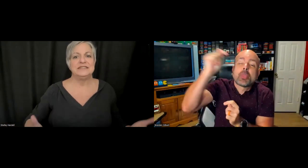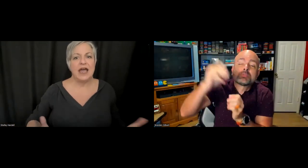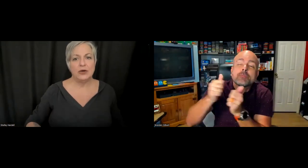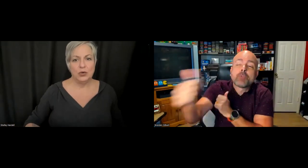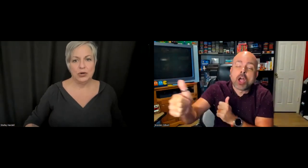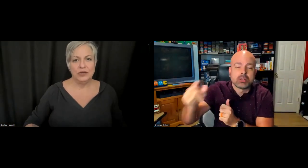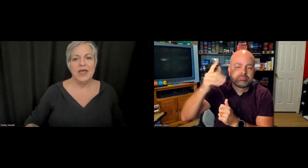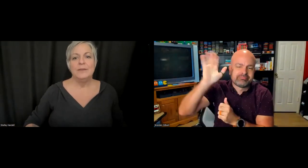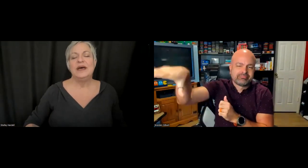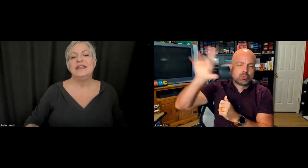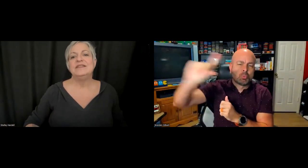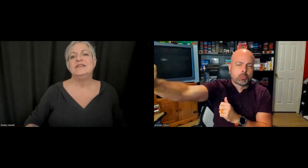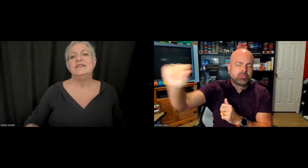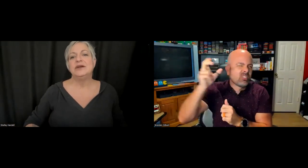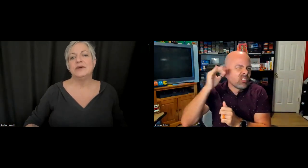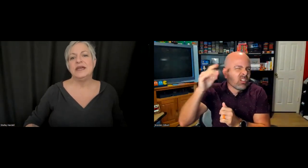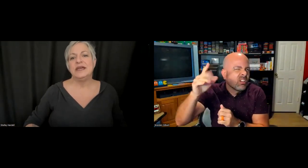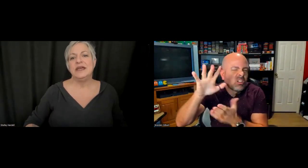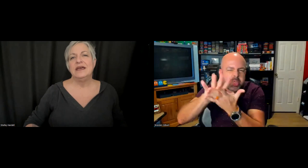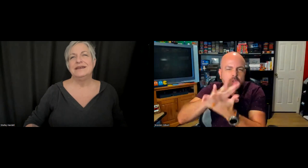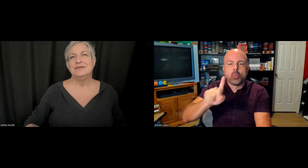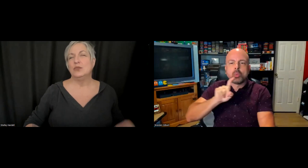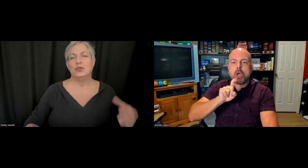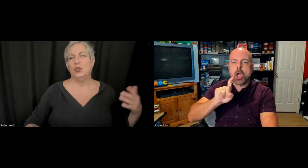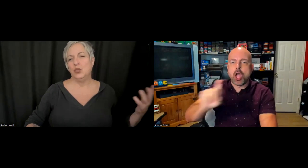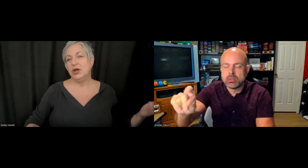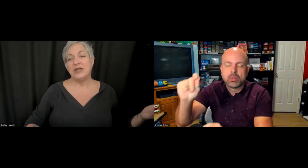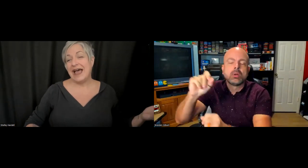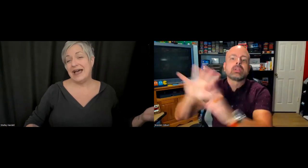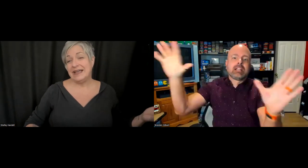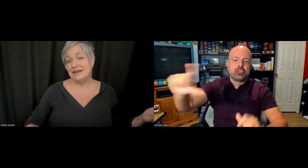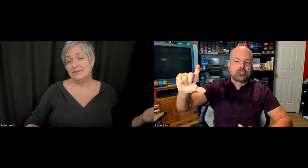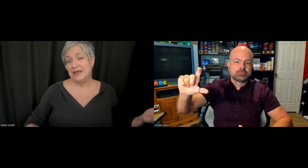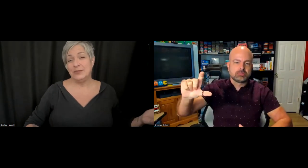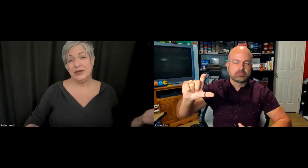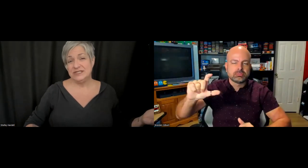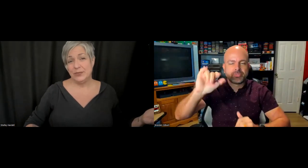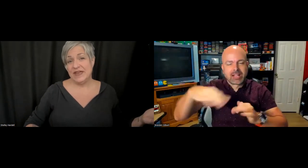entire world, but in theory, what I be able to hear someone